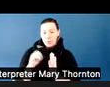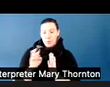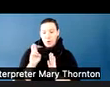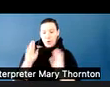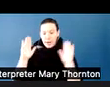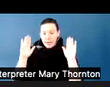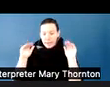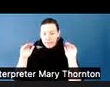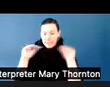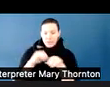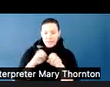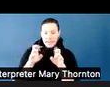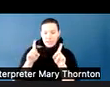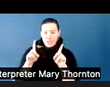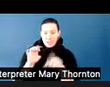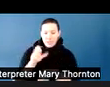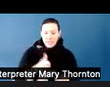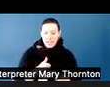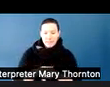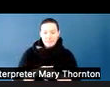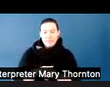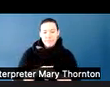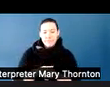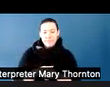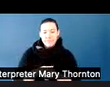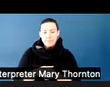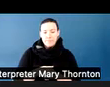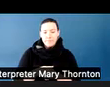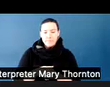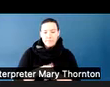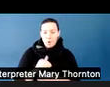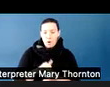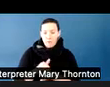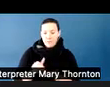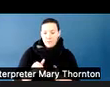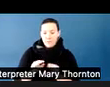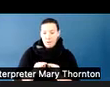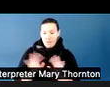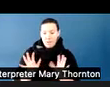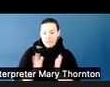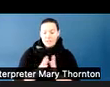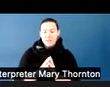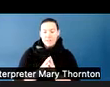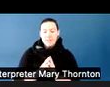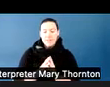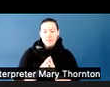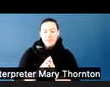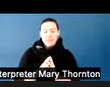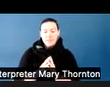Often the most obvious one is when we come into a physical classroom, the students sit at the tables and desks